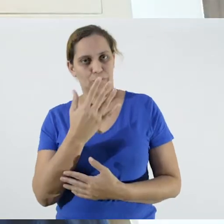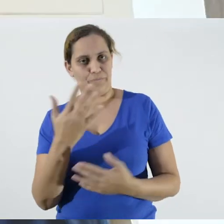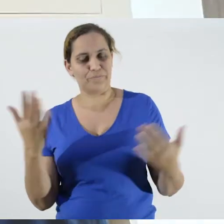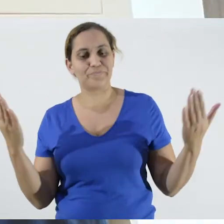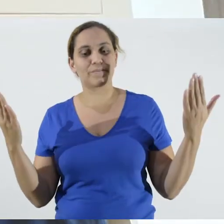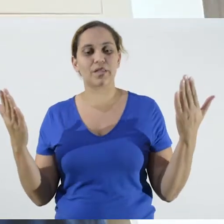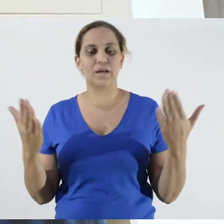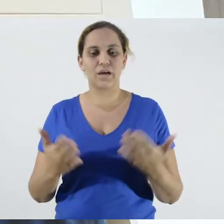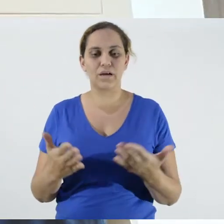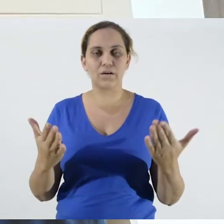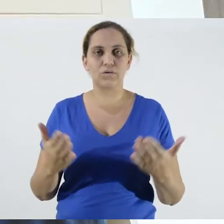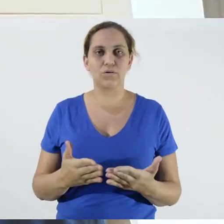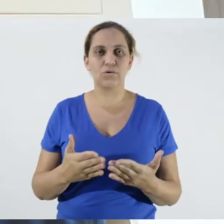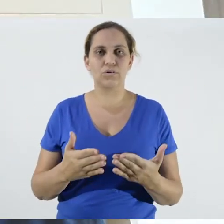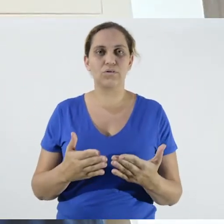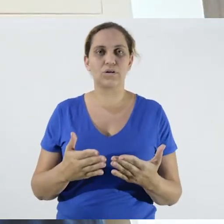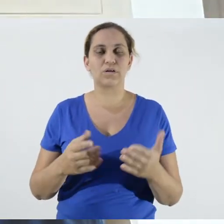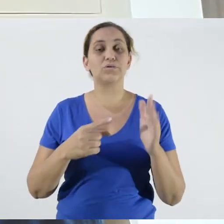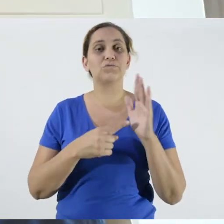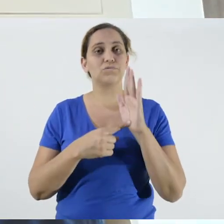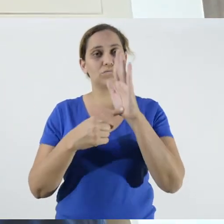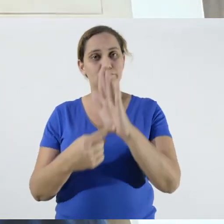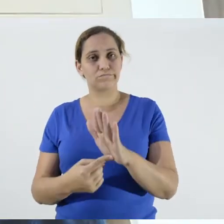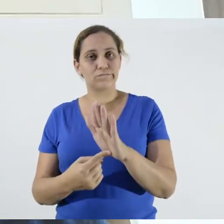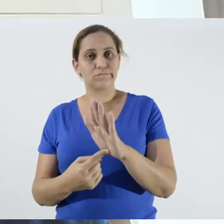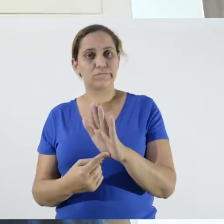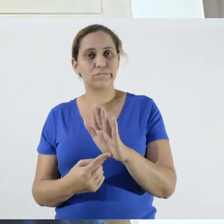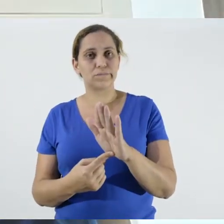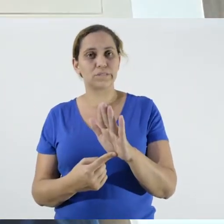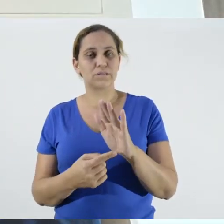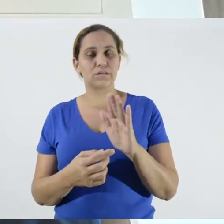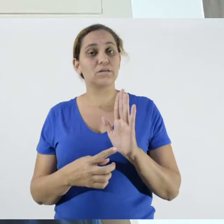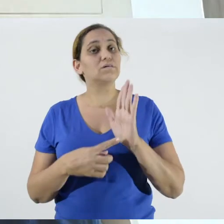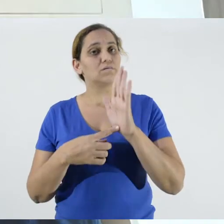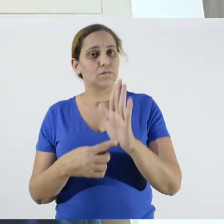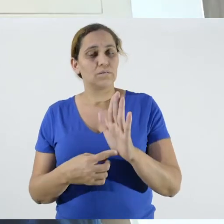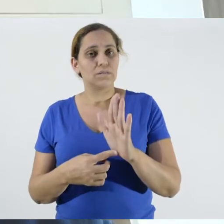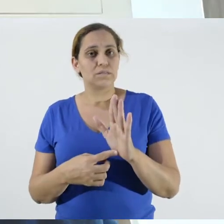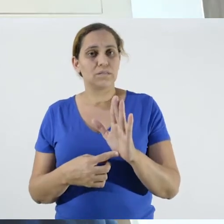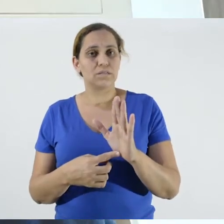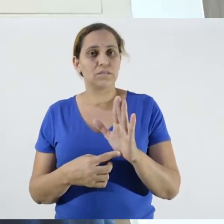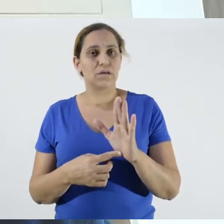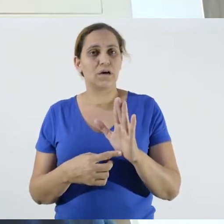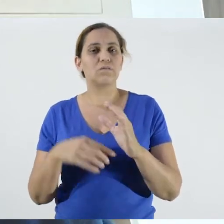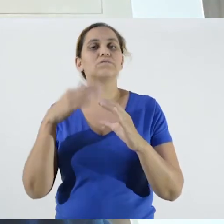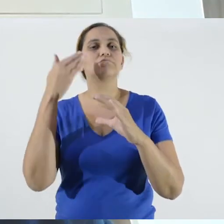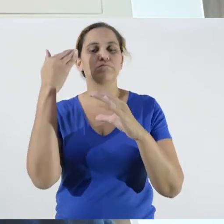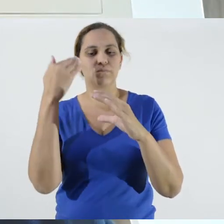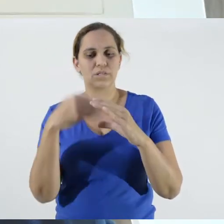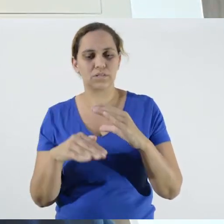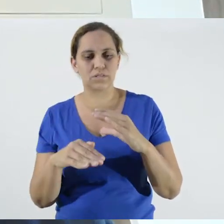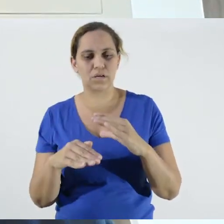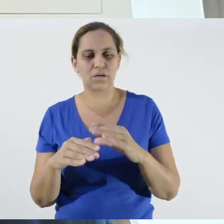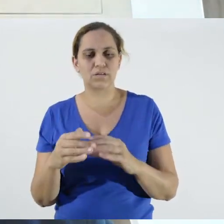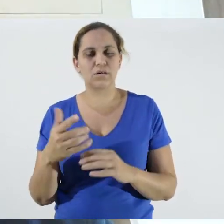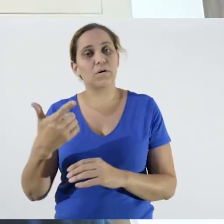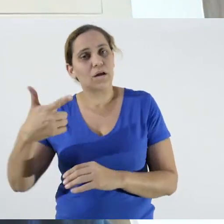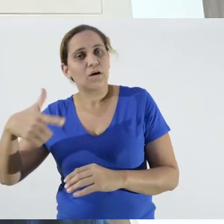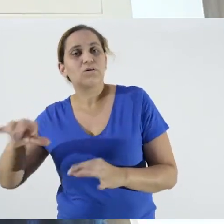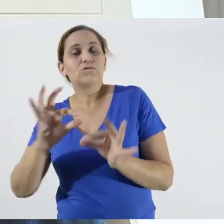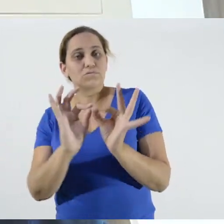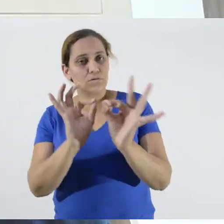Now we will see a message for rural extension workers.